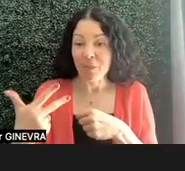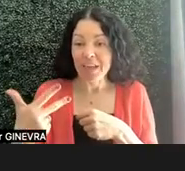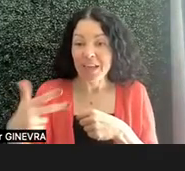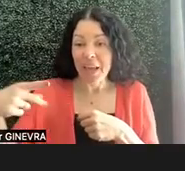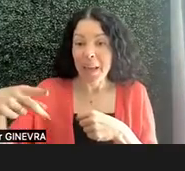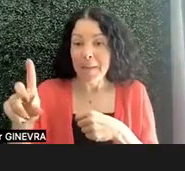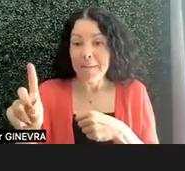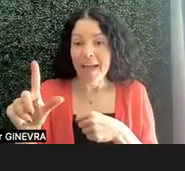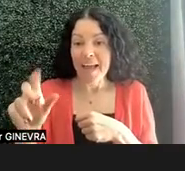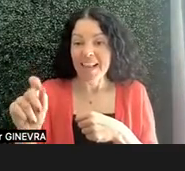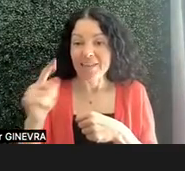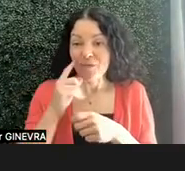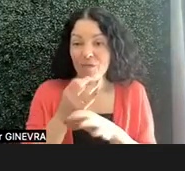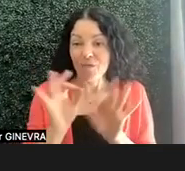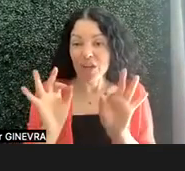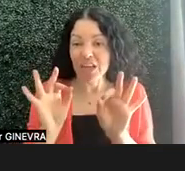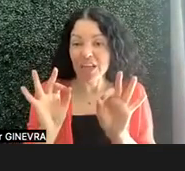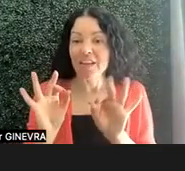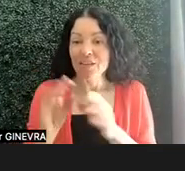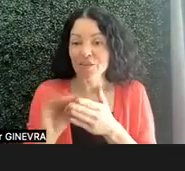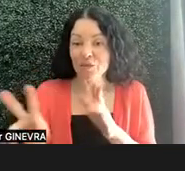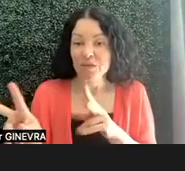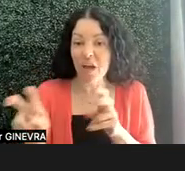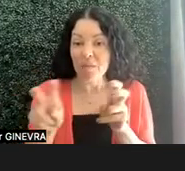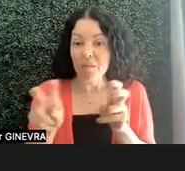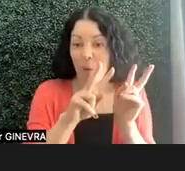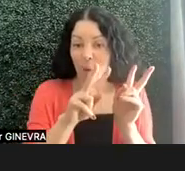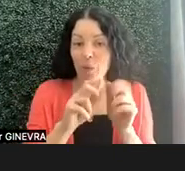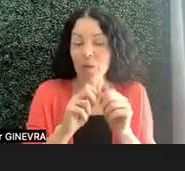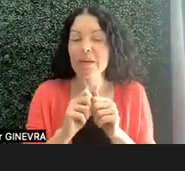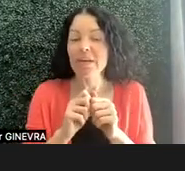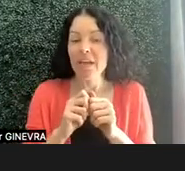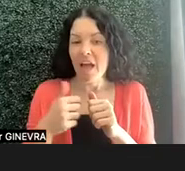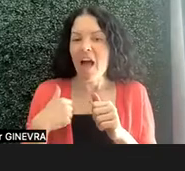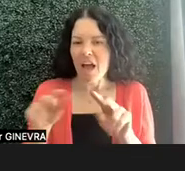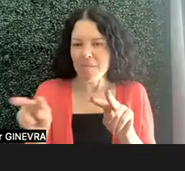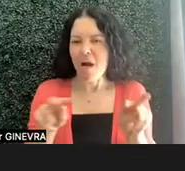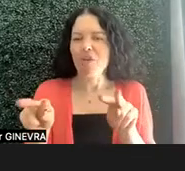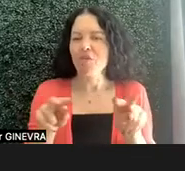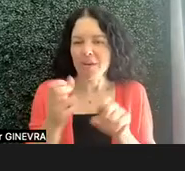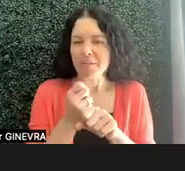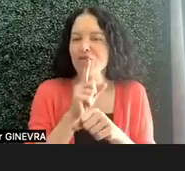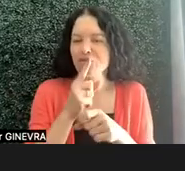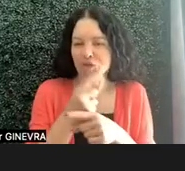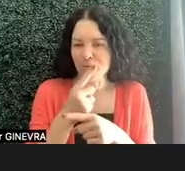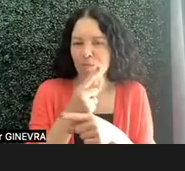The students upload their pictures. I moderate it, so I make sure that it's an appropriate picture to post.